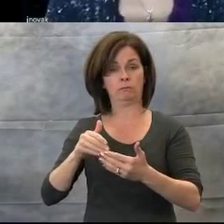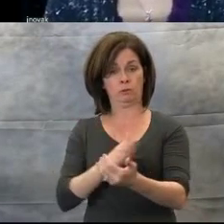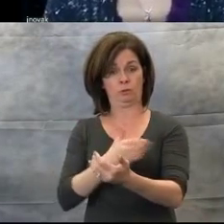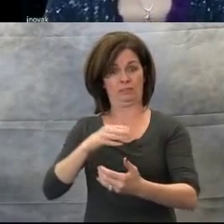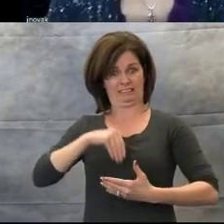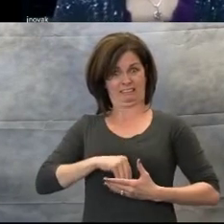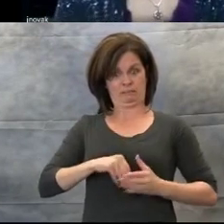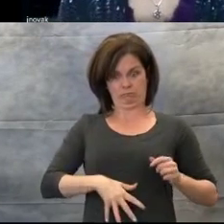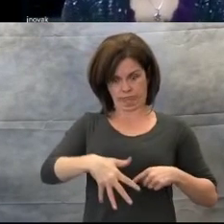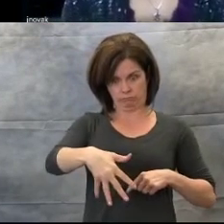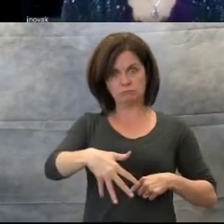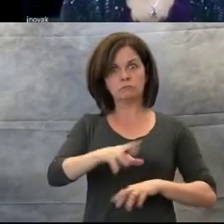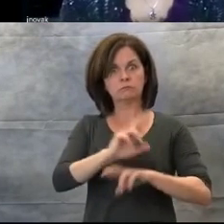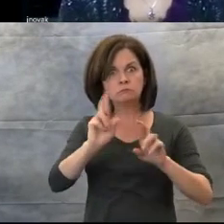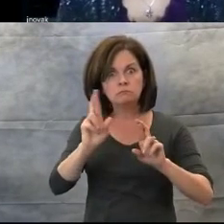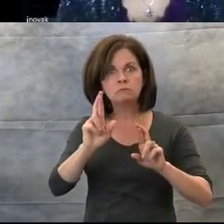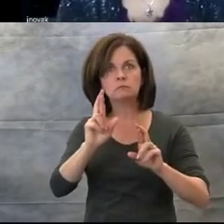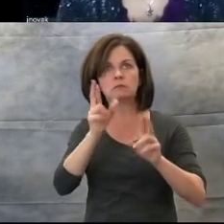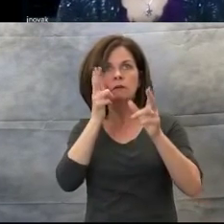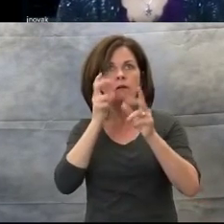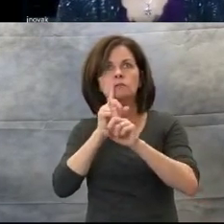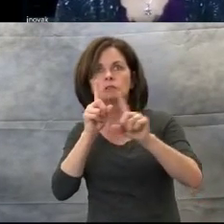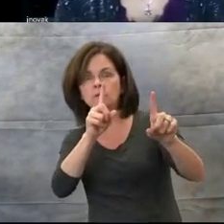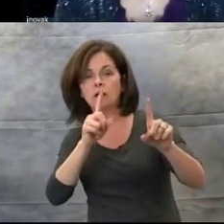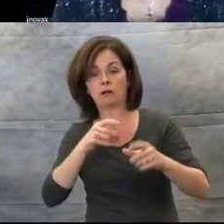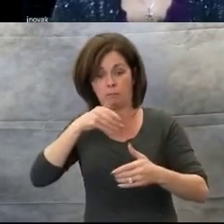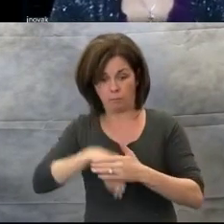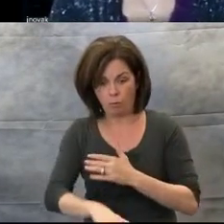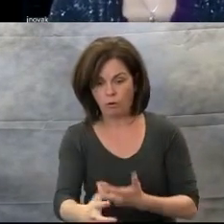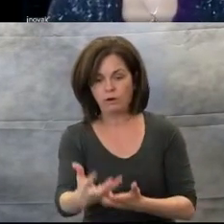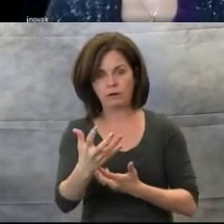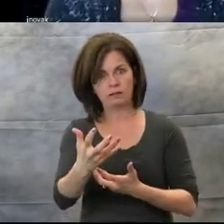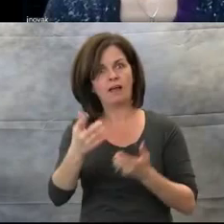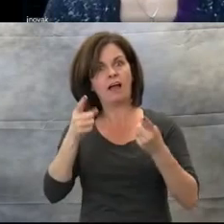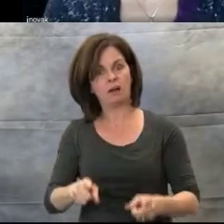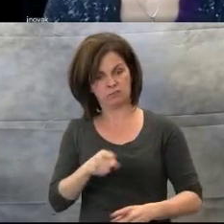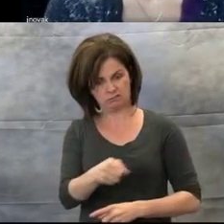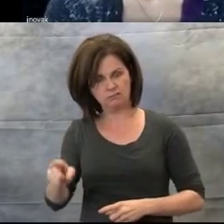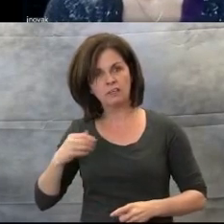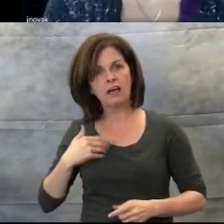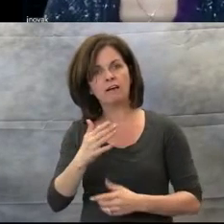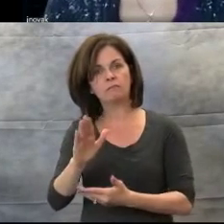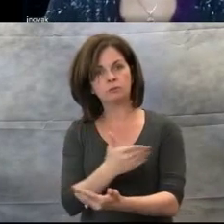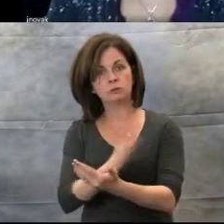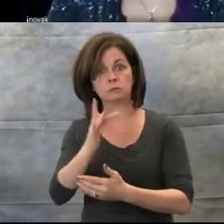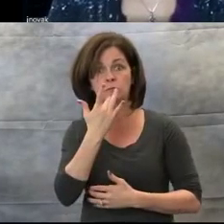of the womb, babies had musical preferences. Music is now used in NICUs and in hospitals